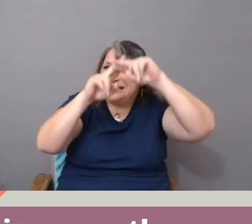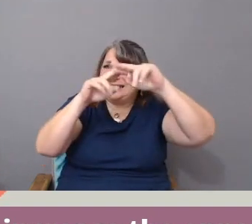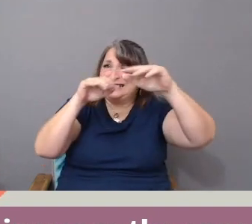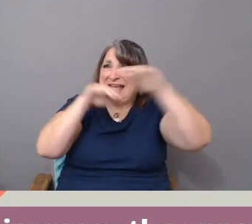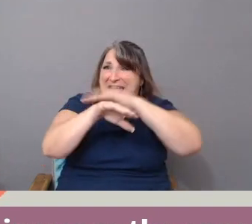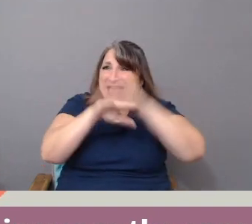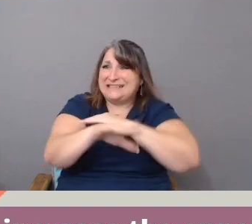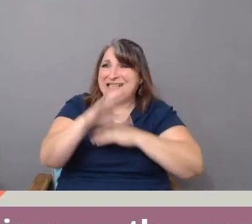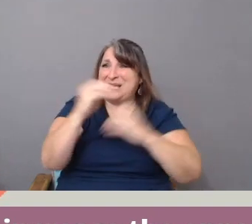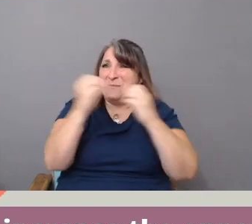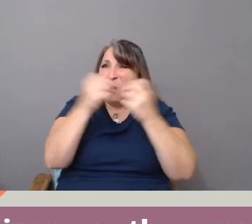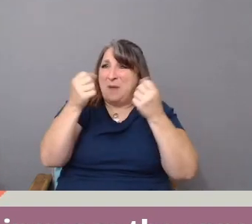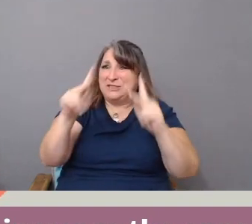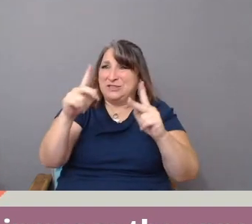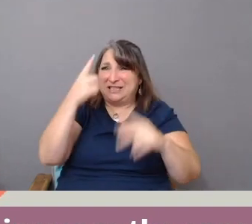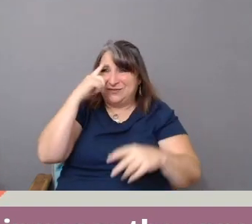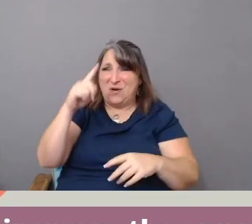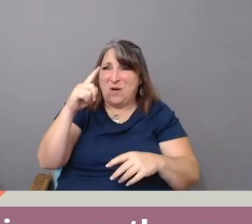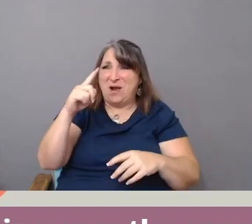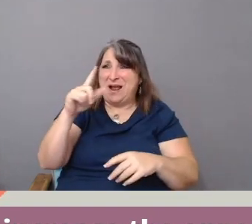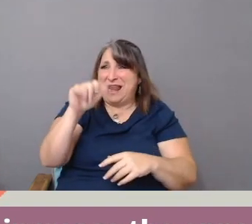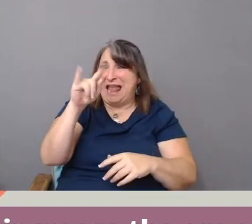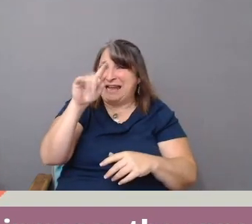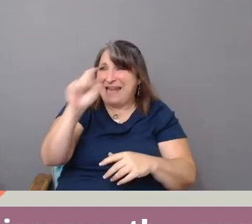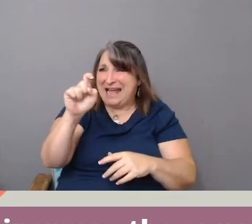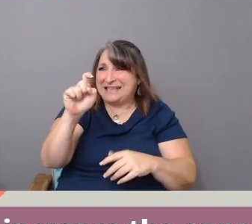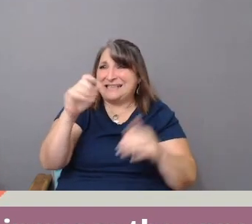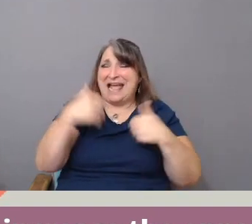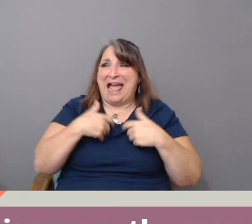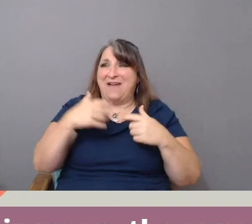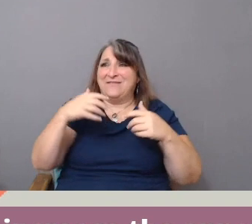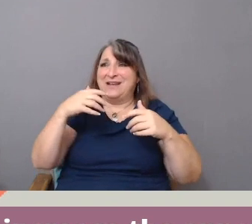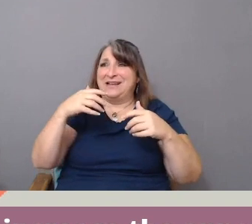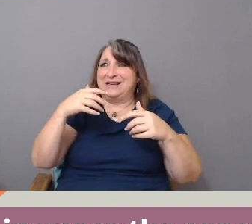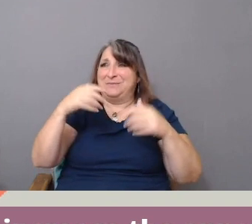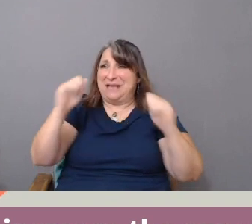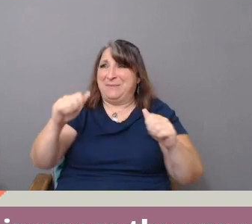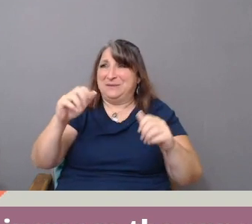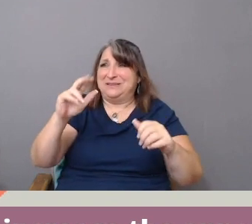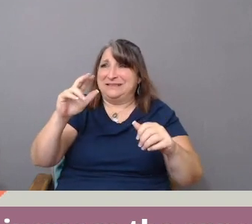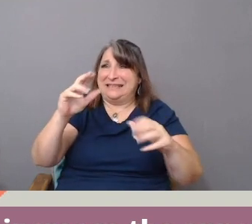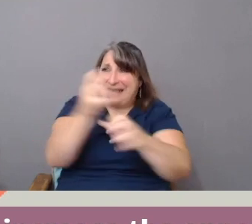filmmakers to have access to the trainings and the labs. You know, what needs to happen there?